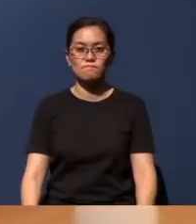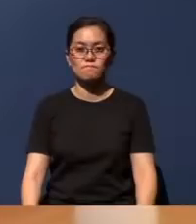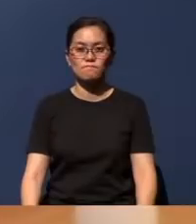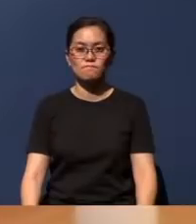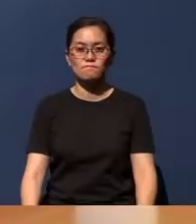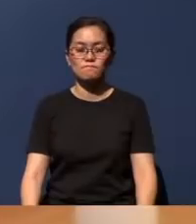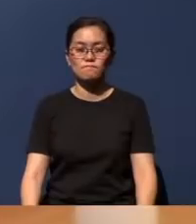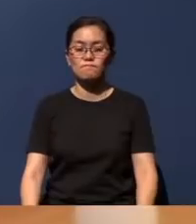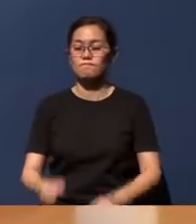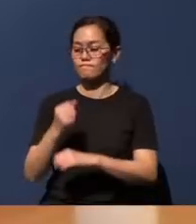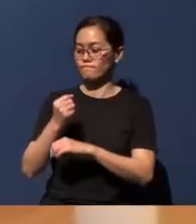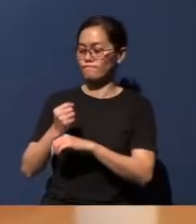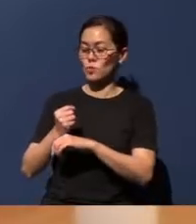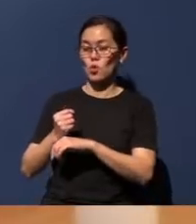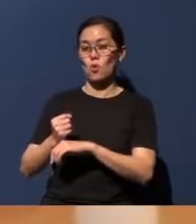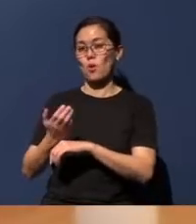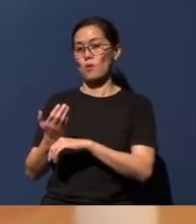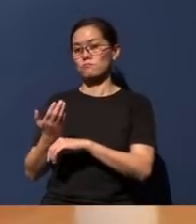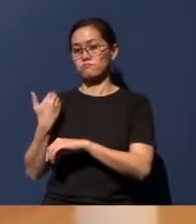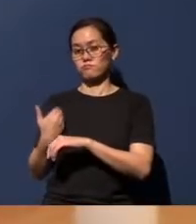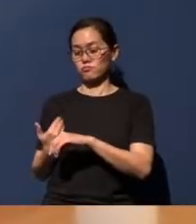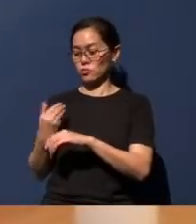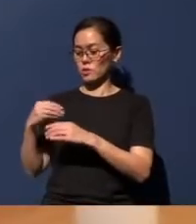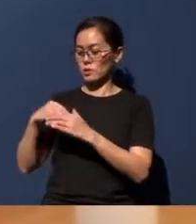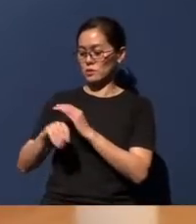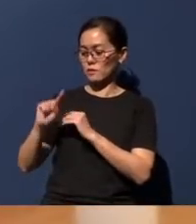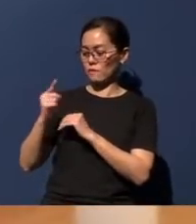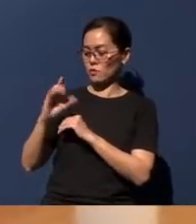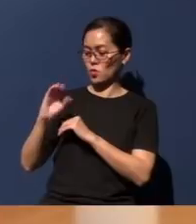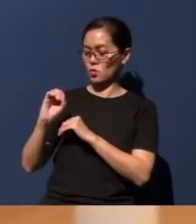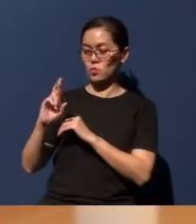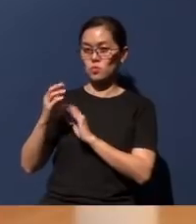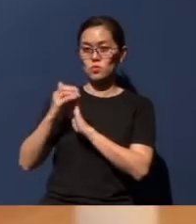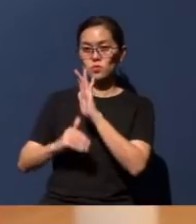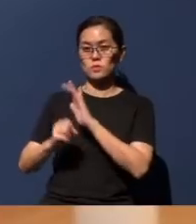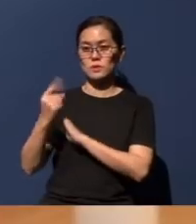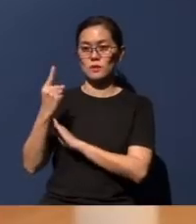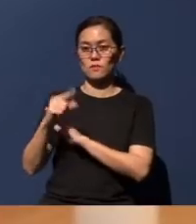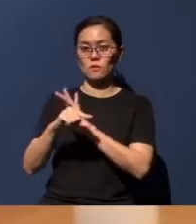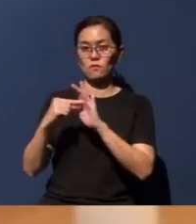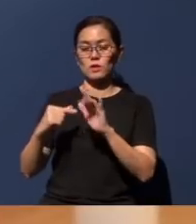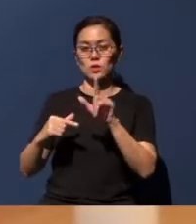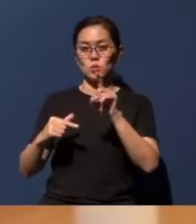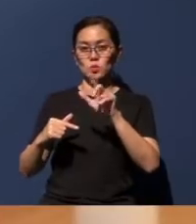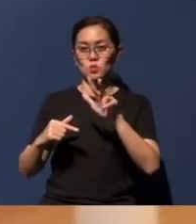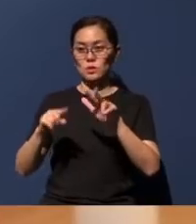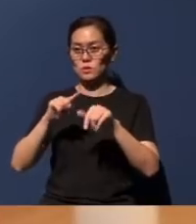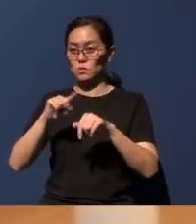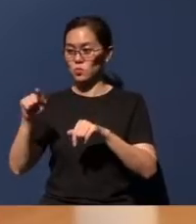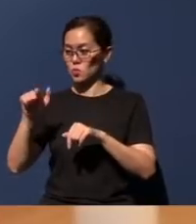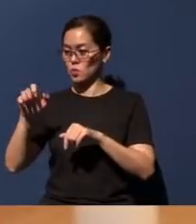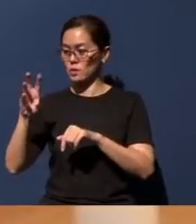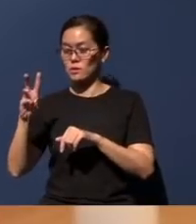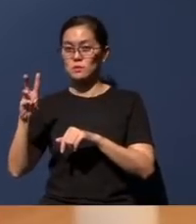You know, earlier, in 1 Corinthians chapter 11 verse 23 to 26, the Apostle Paul had said this,